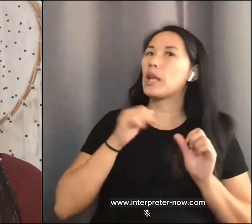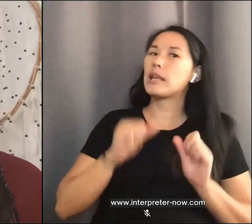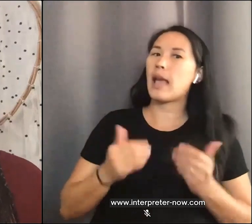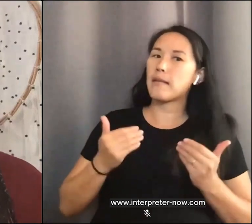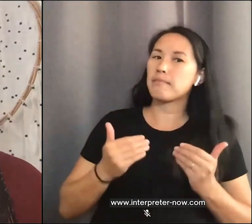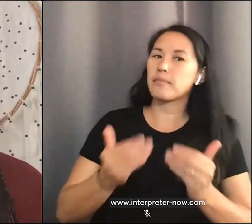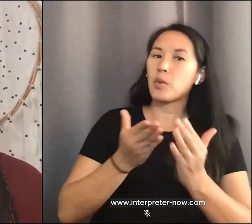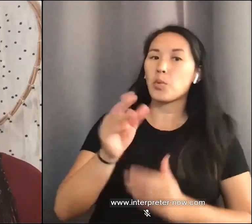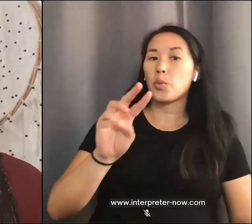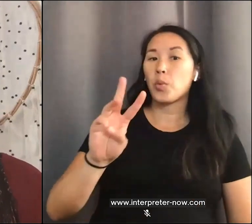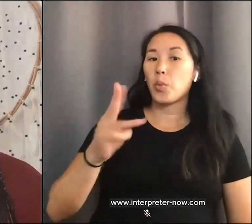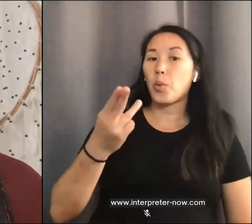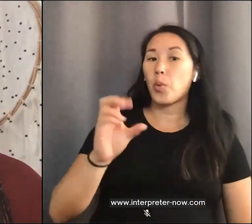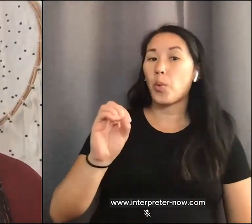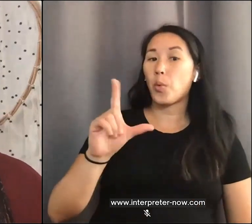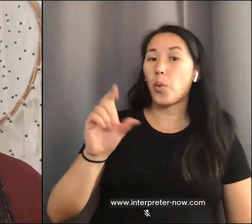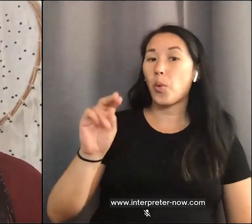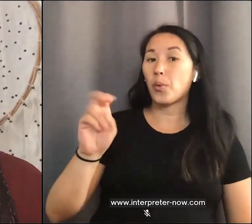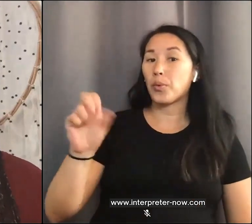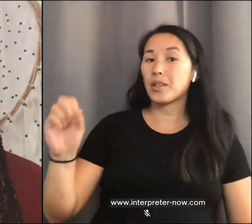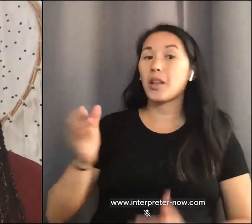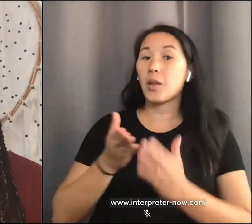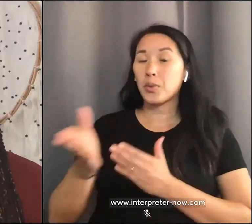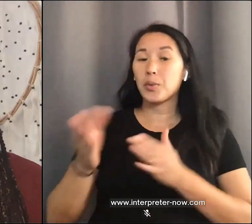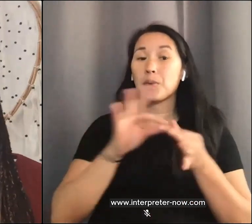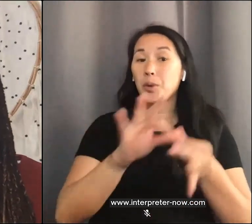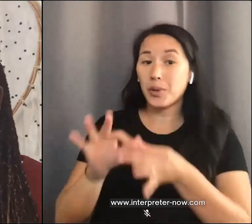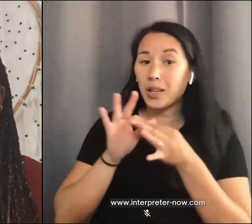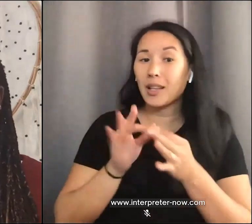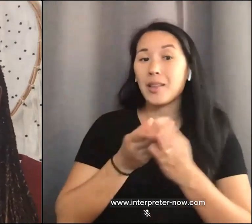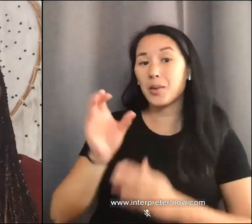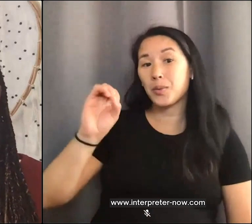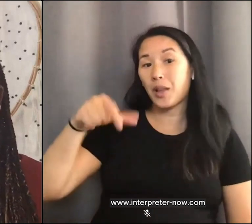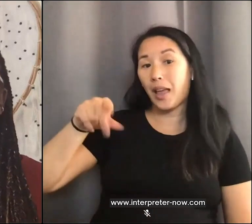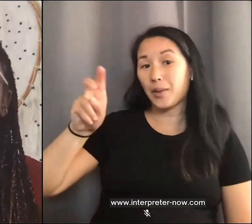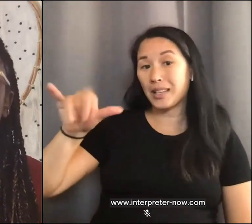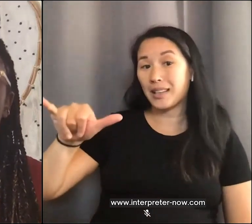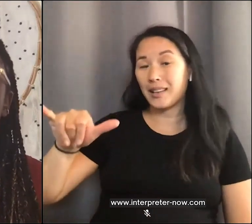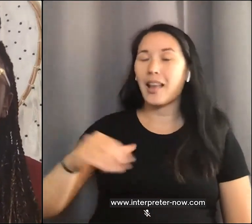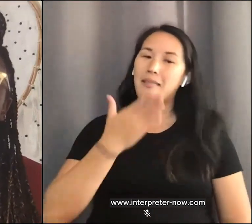and through unity, and through equity. I thank you for your time. If you wish to get in contact